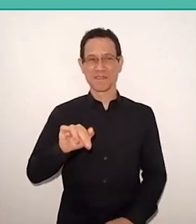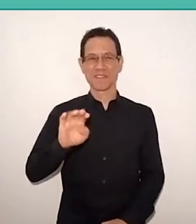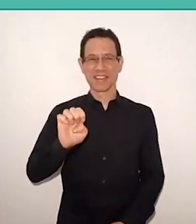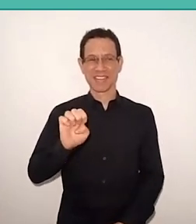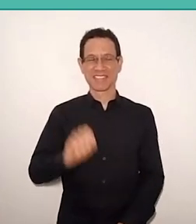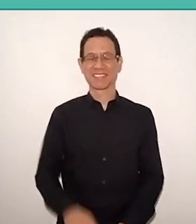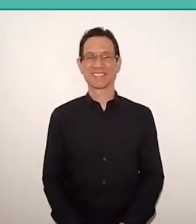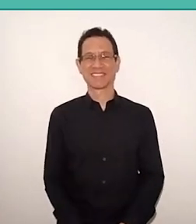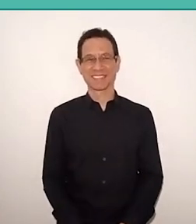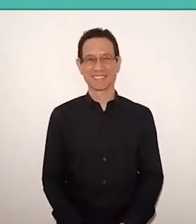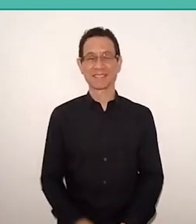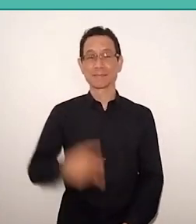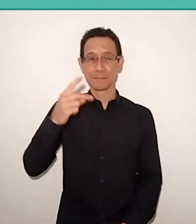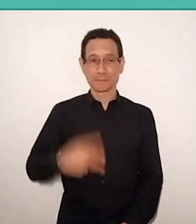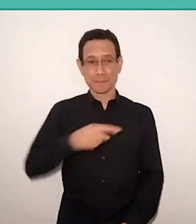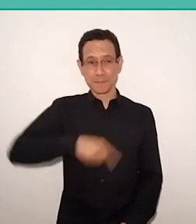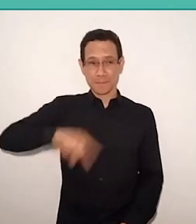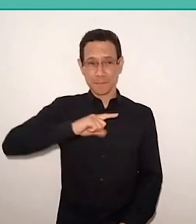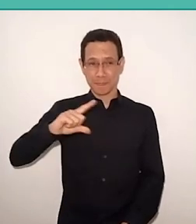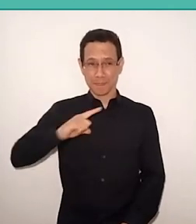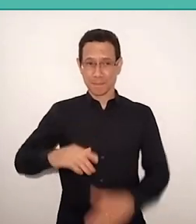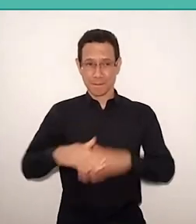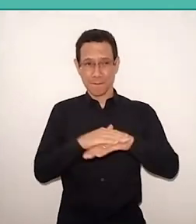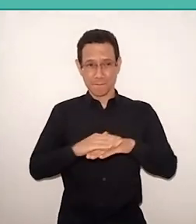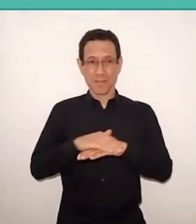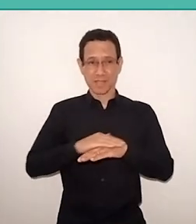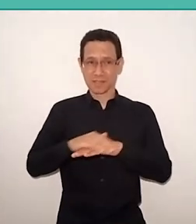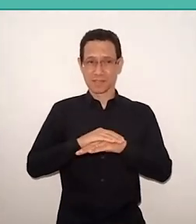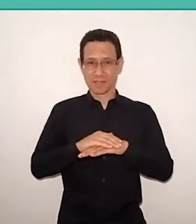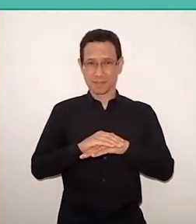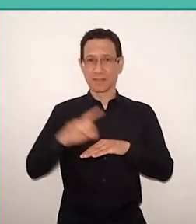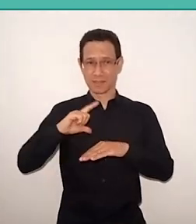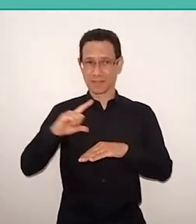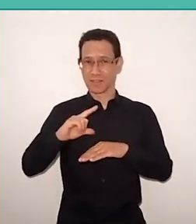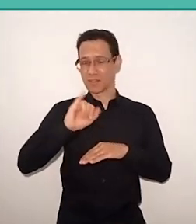While we're talking, we have Juliana Ruschel,